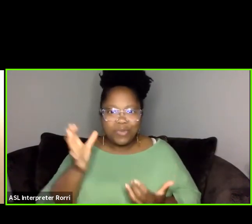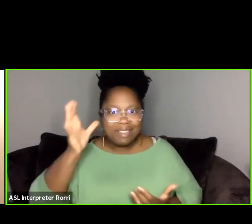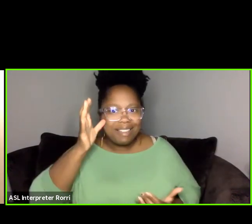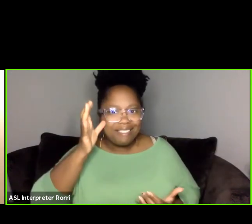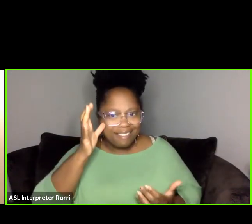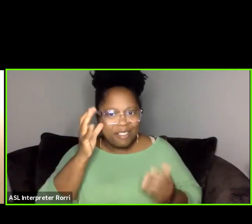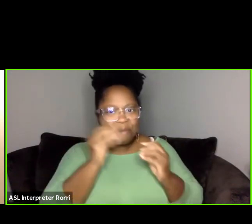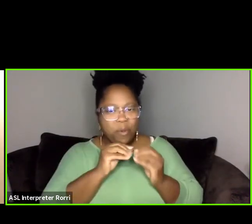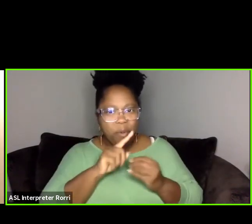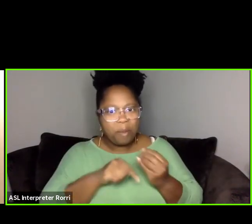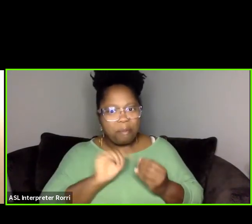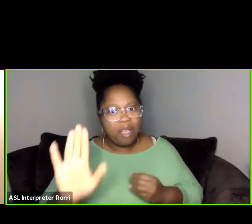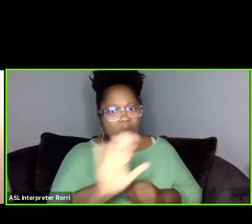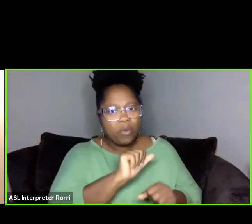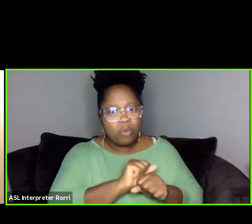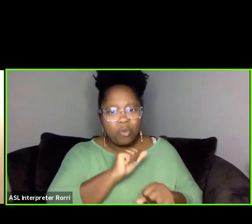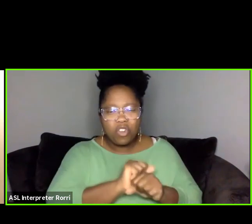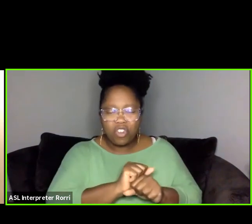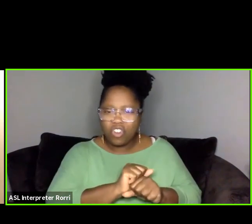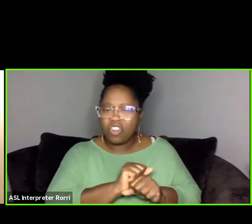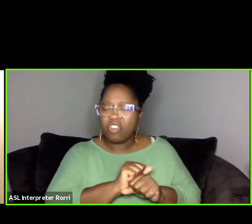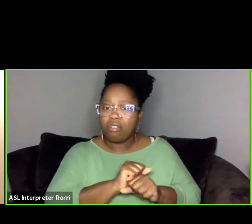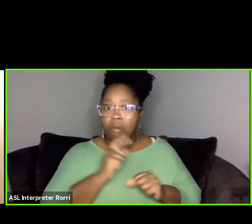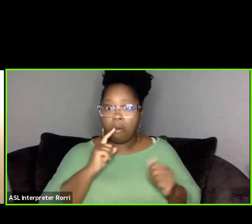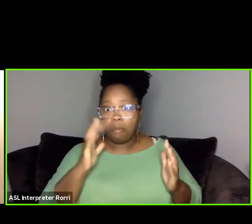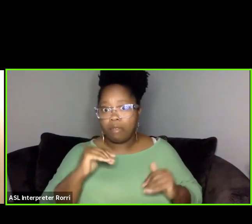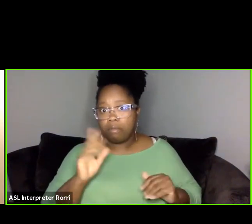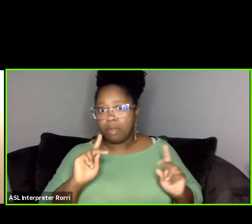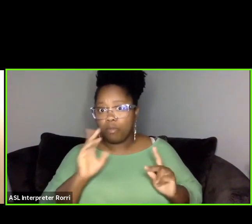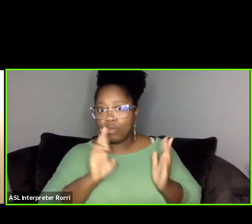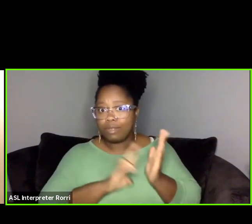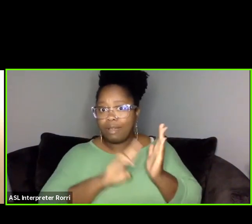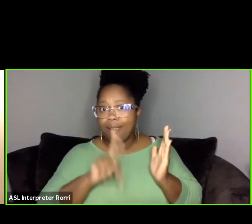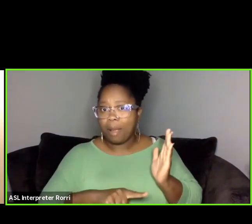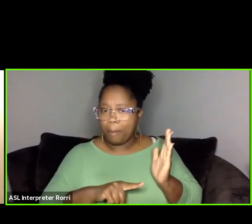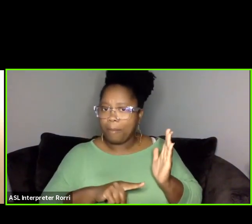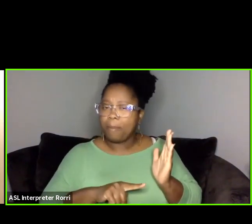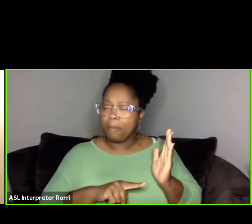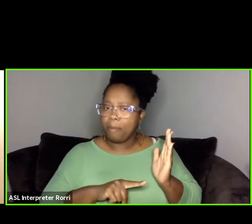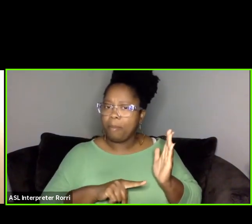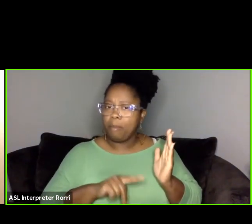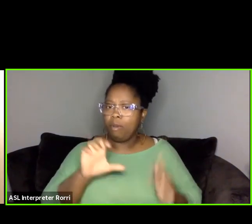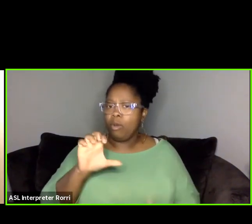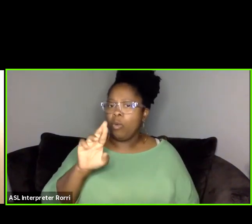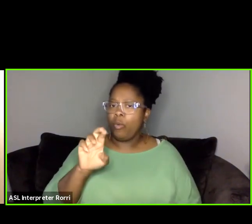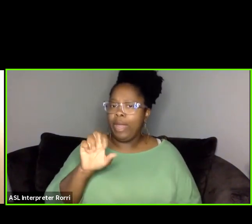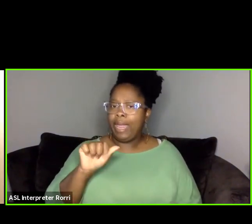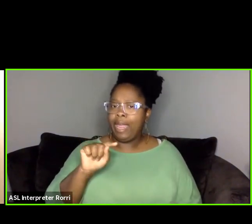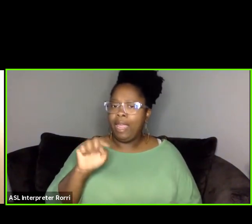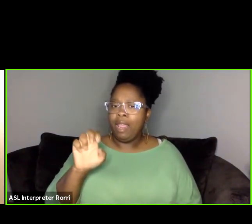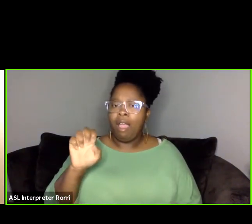And hopefully, you know, folks will sign up on Create Ensemble so we can amplify your work